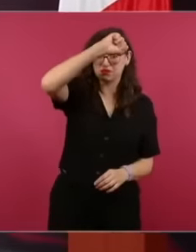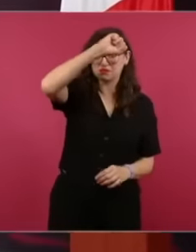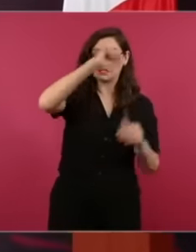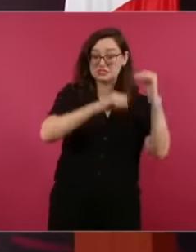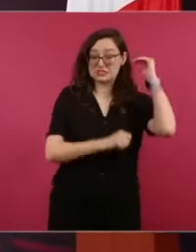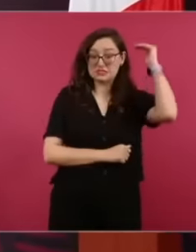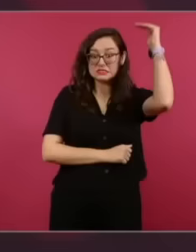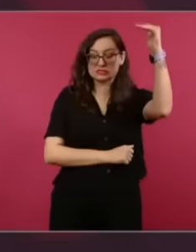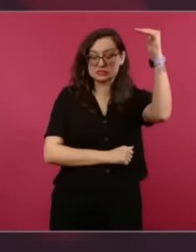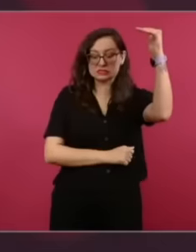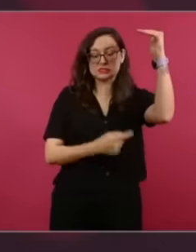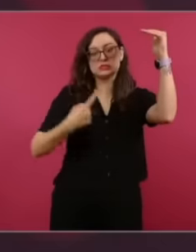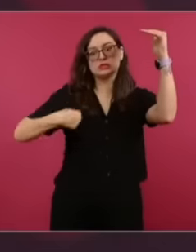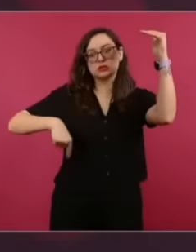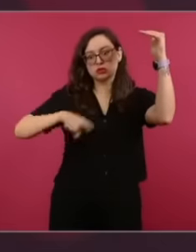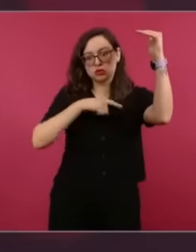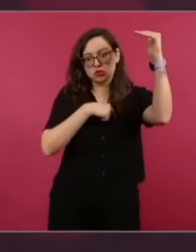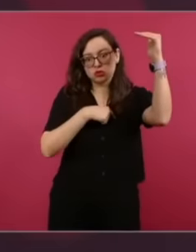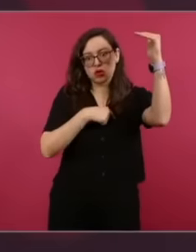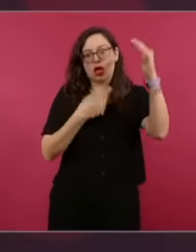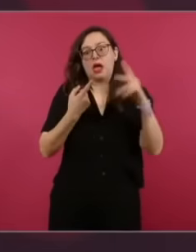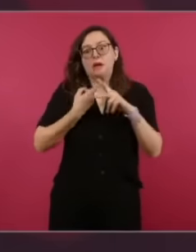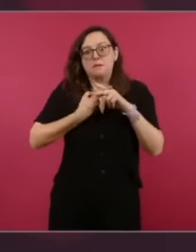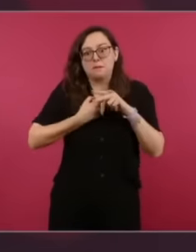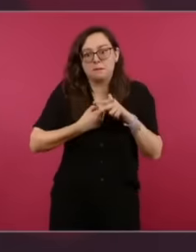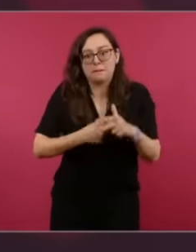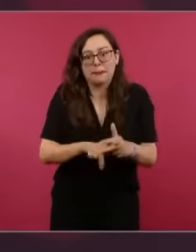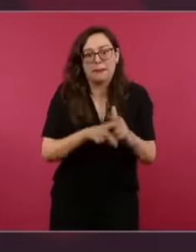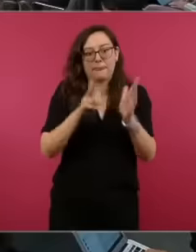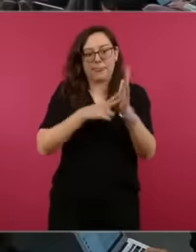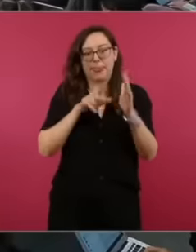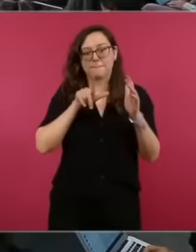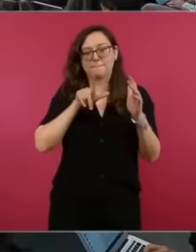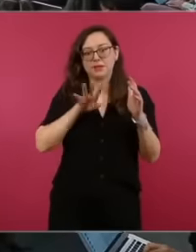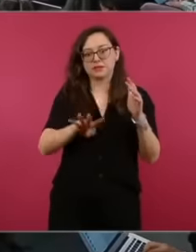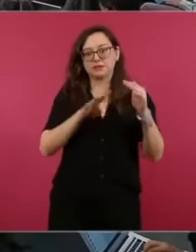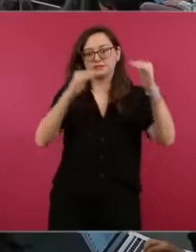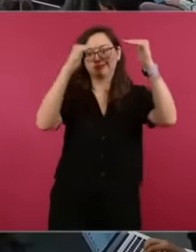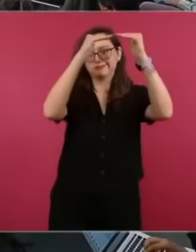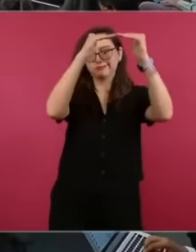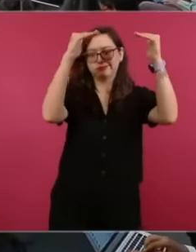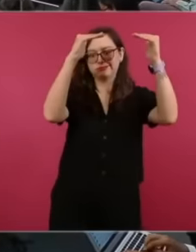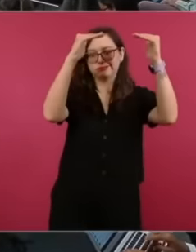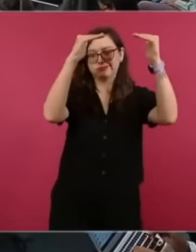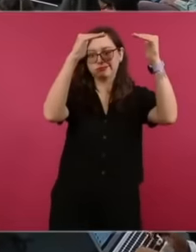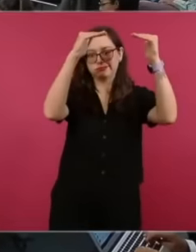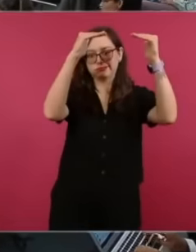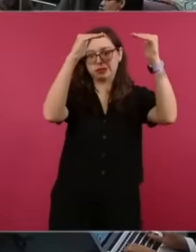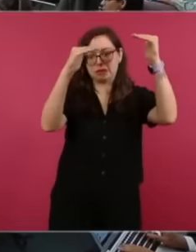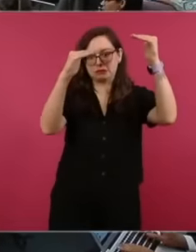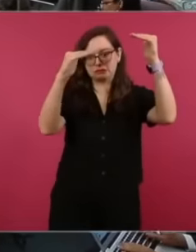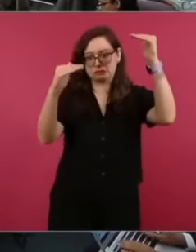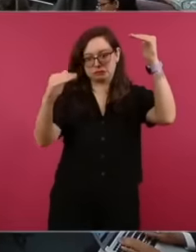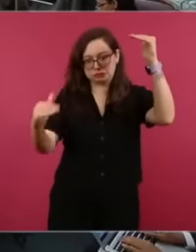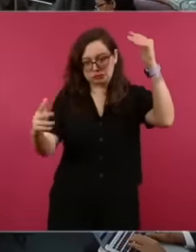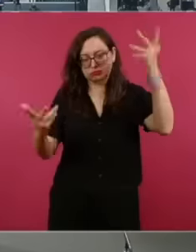take good care of myself, President. One last Question: All these tasks that you have talked about that were